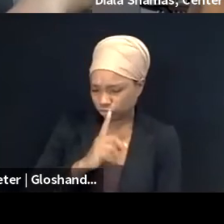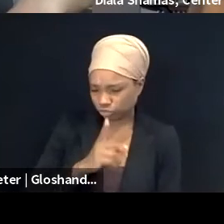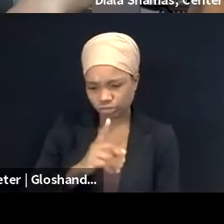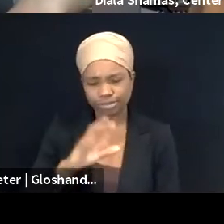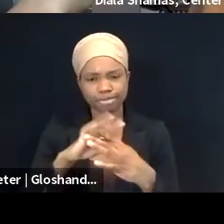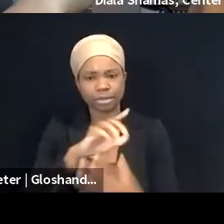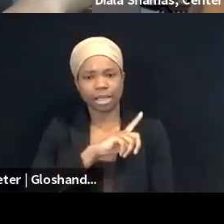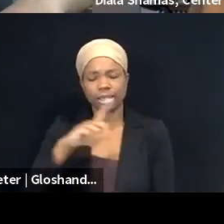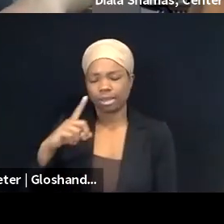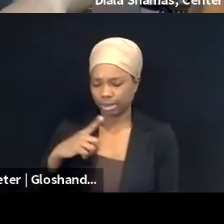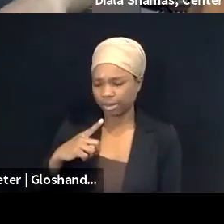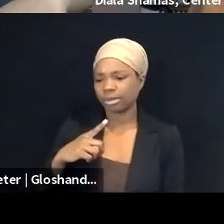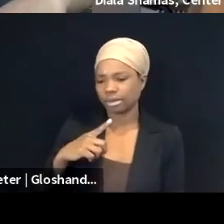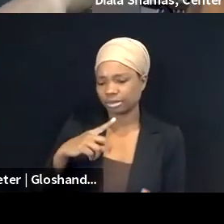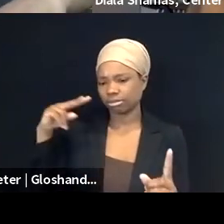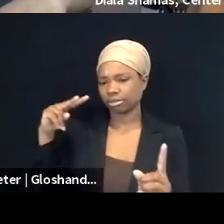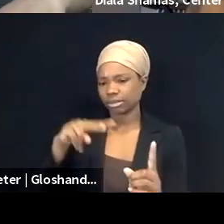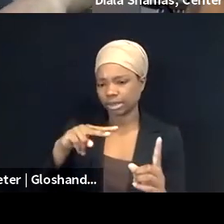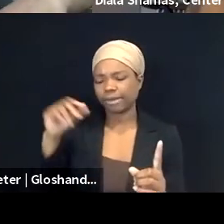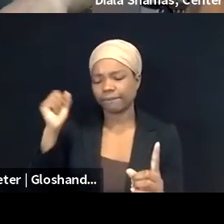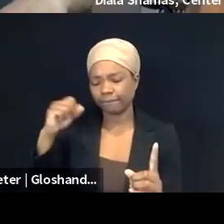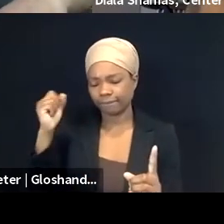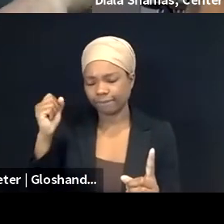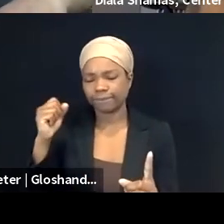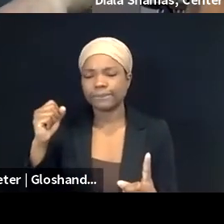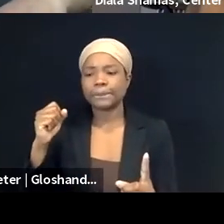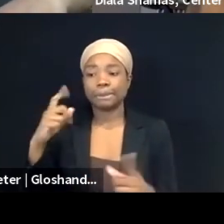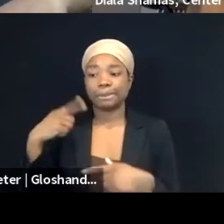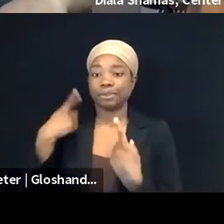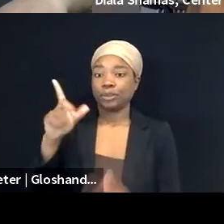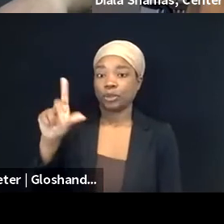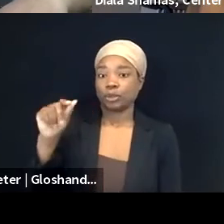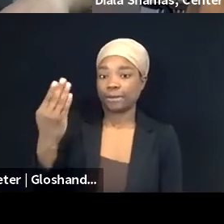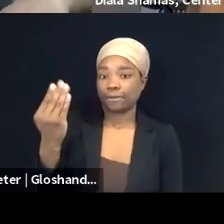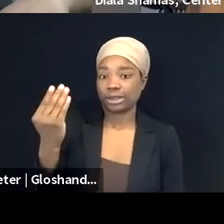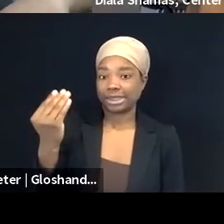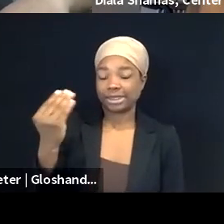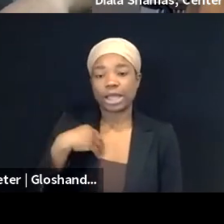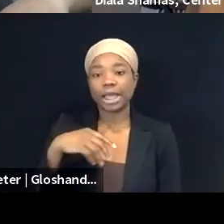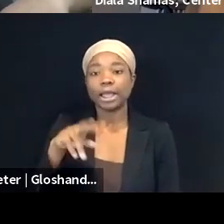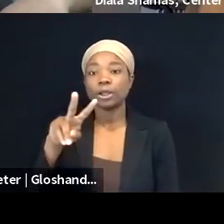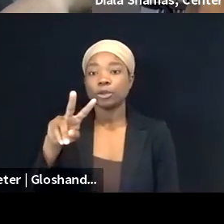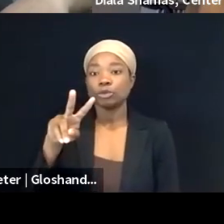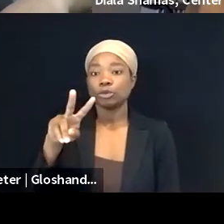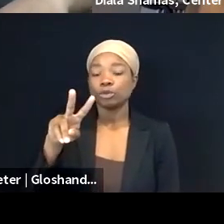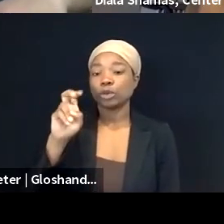I mean, you know, since 2014, 220 bills have been introduced in the United States